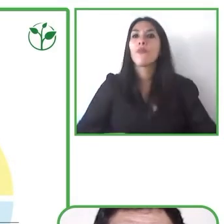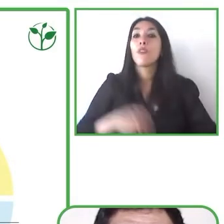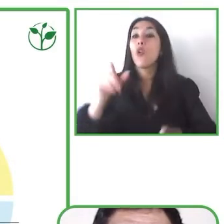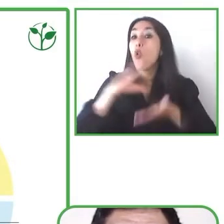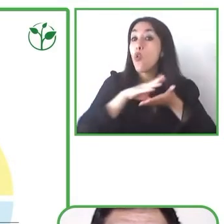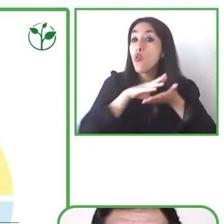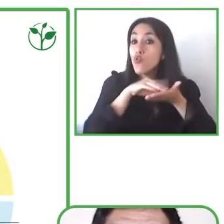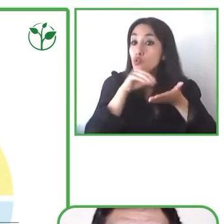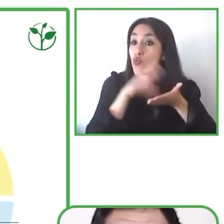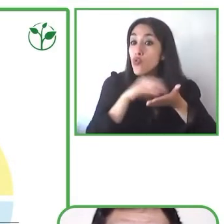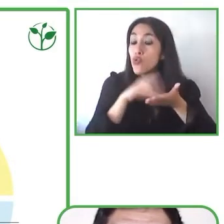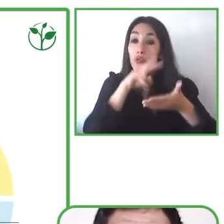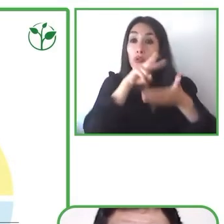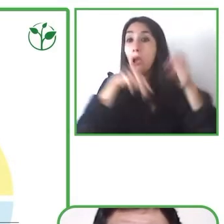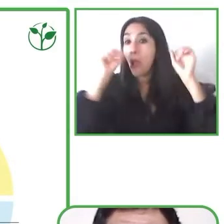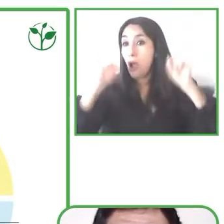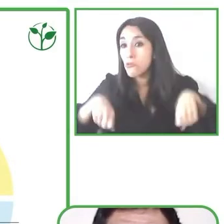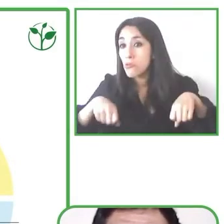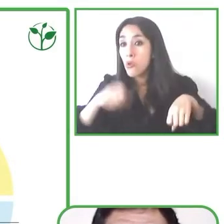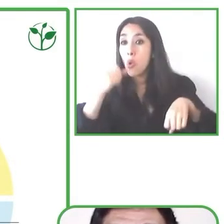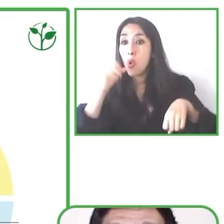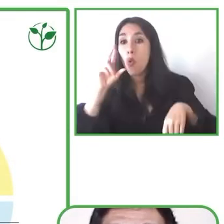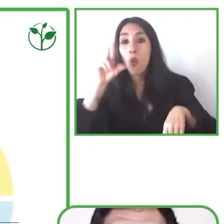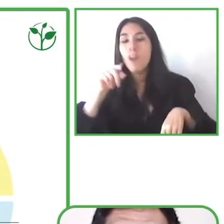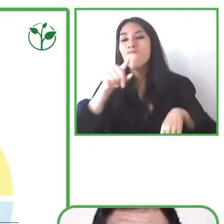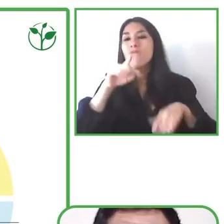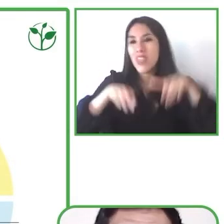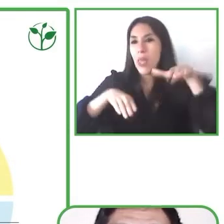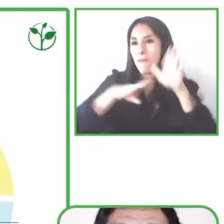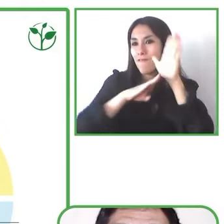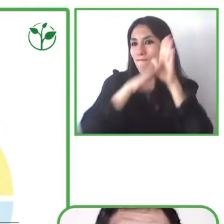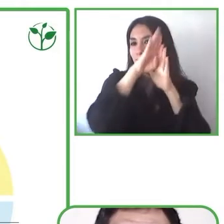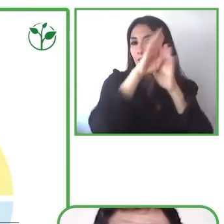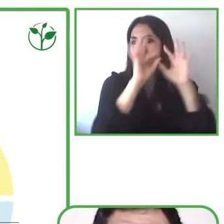they are also applicable for those children with some type of the